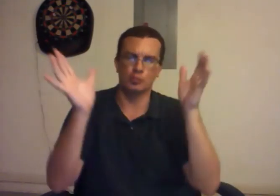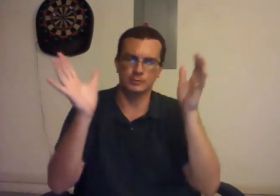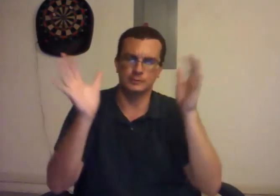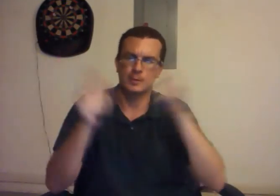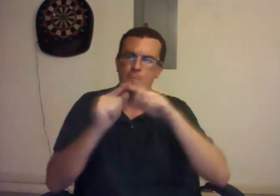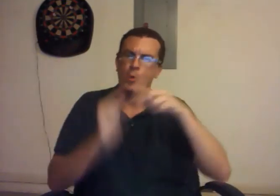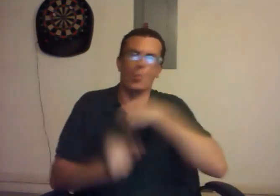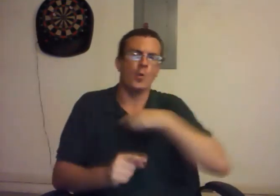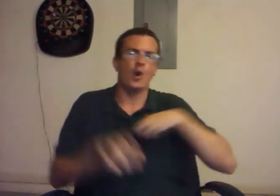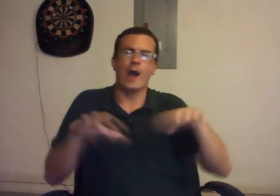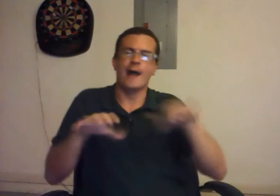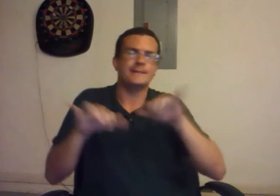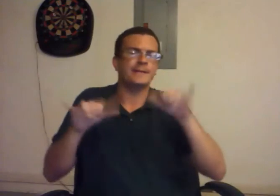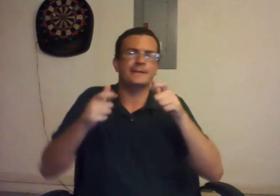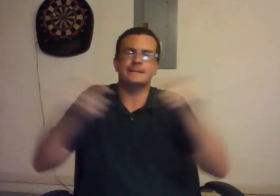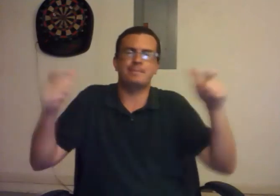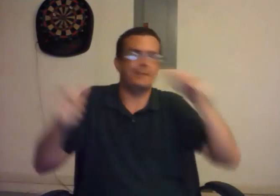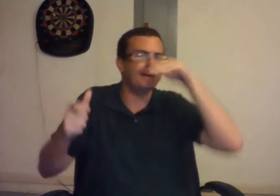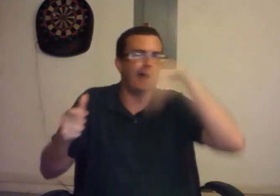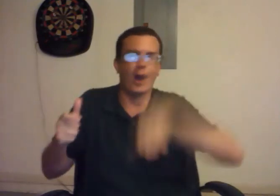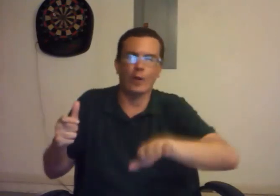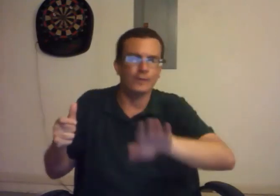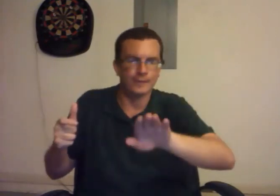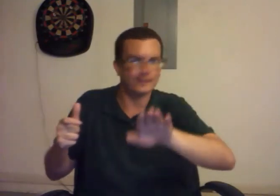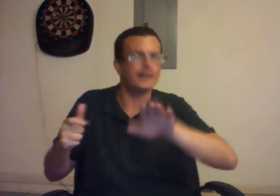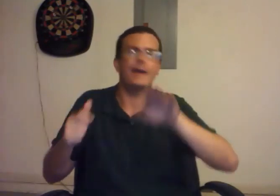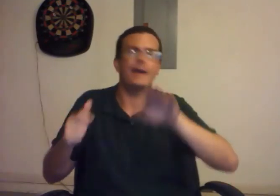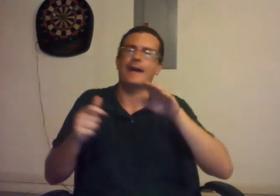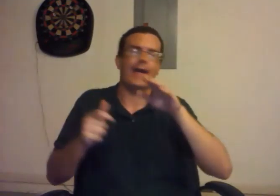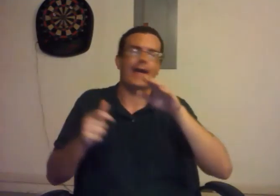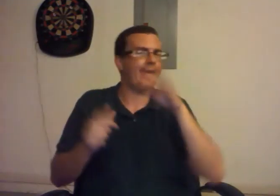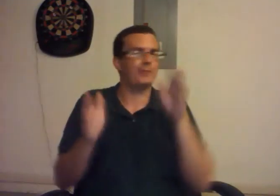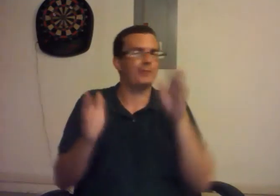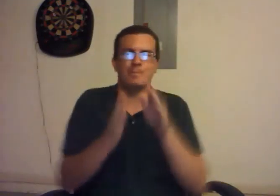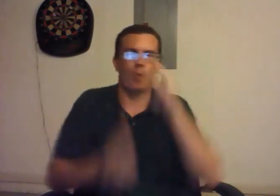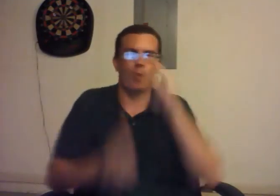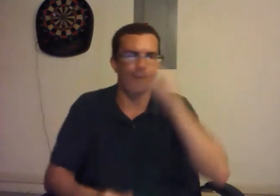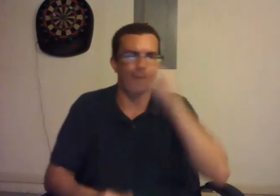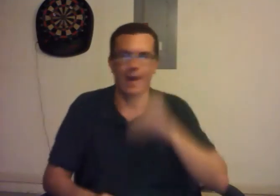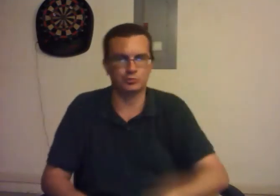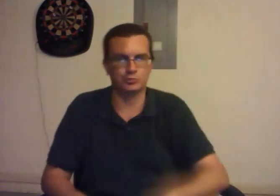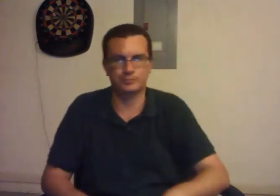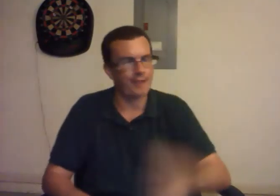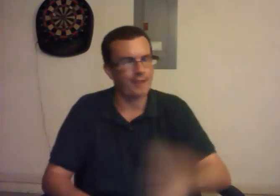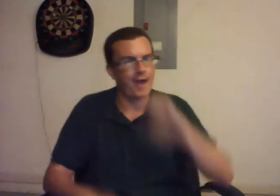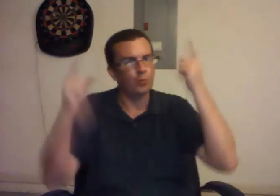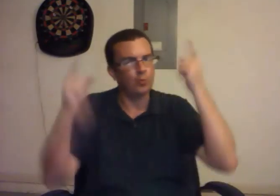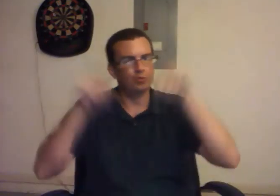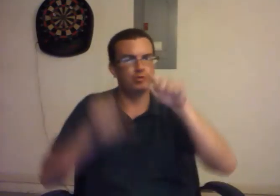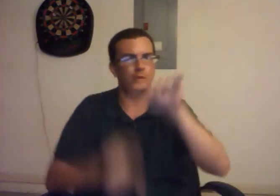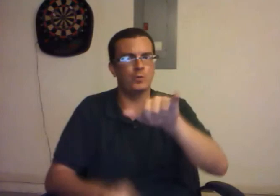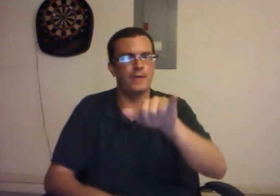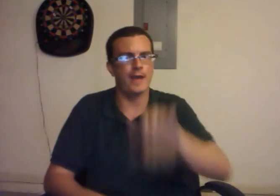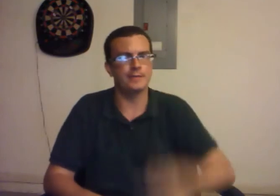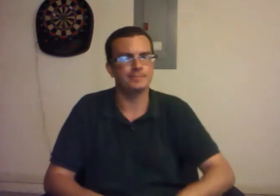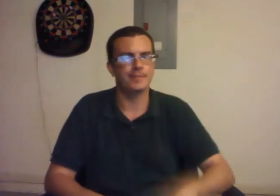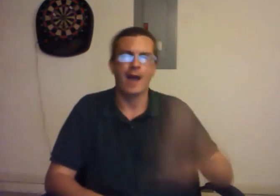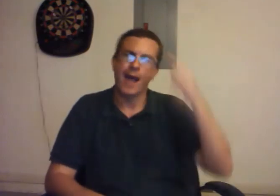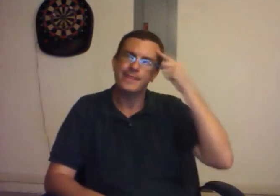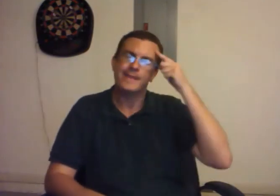But we're acting like a giant elephant afraid of a tiny mouse. I don't agree with that.